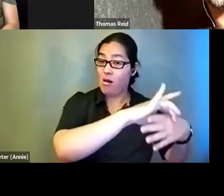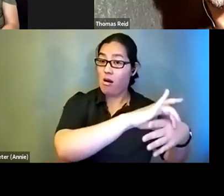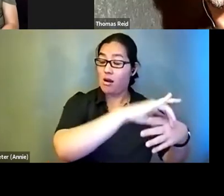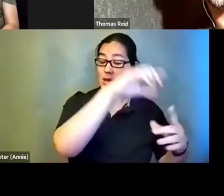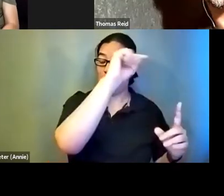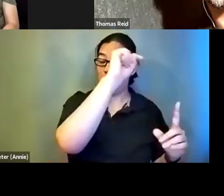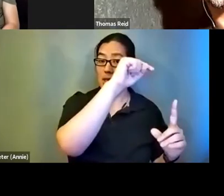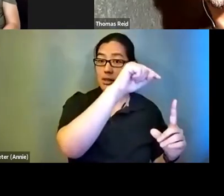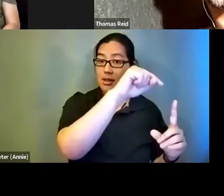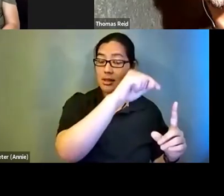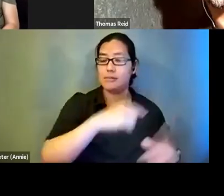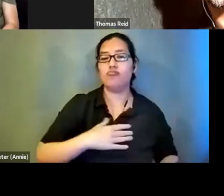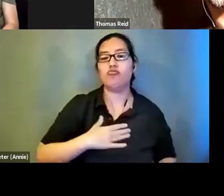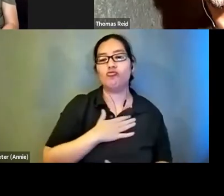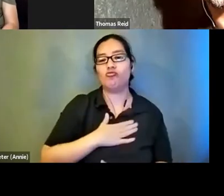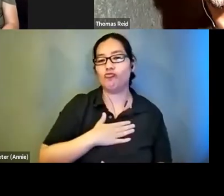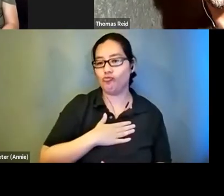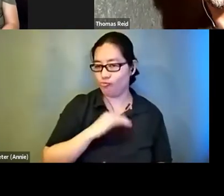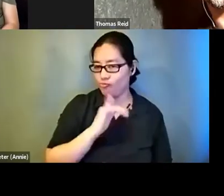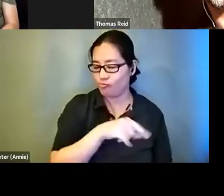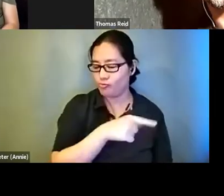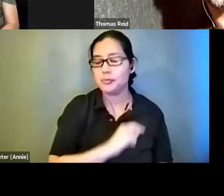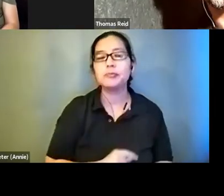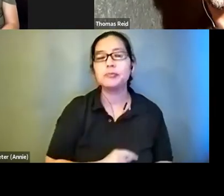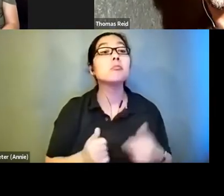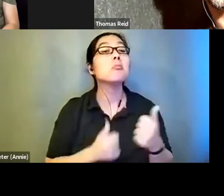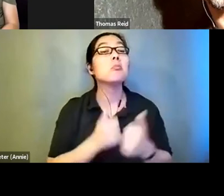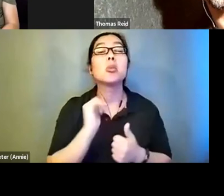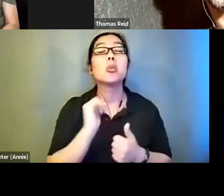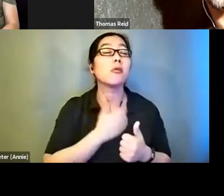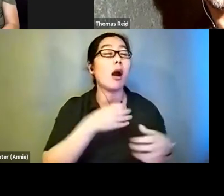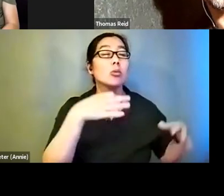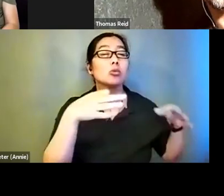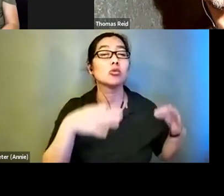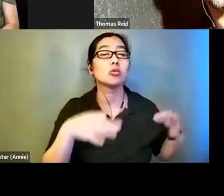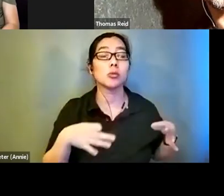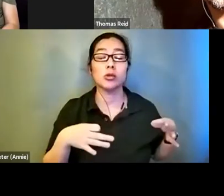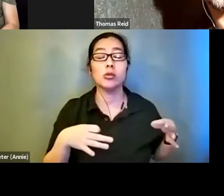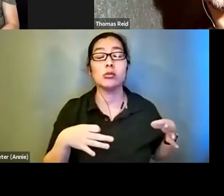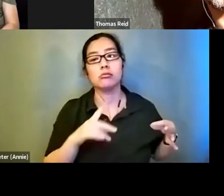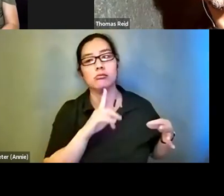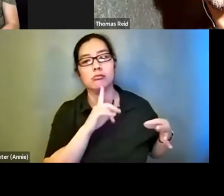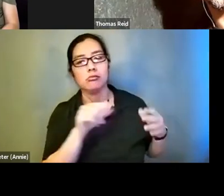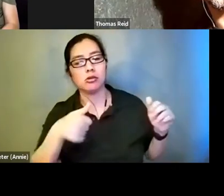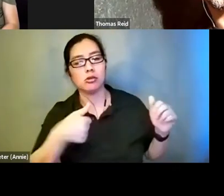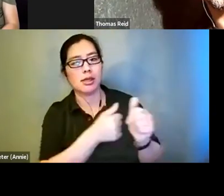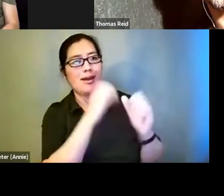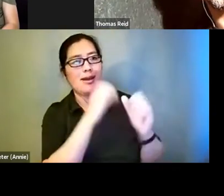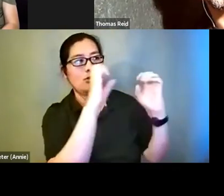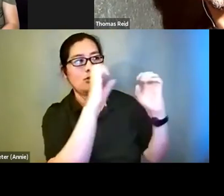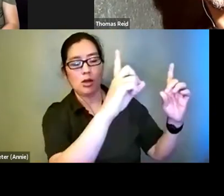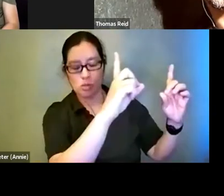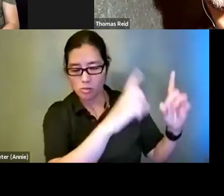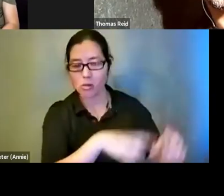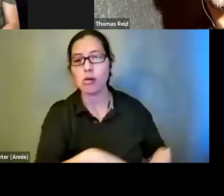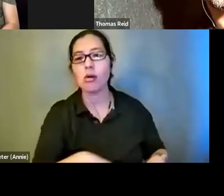entertainment. Most of our descriptions that are done are actually educational. They are done by TVIs. Our requests